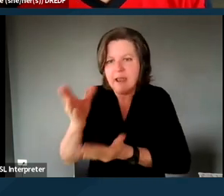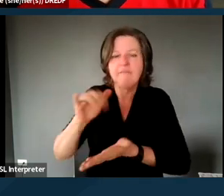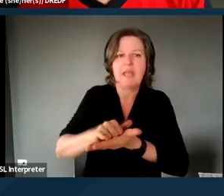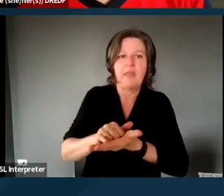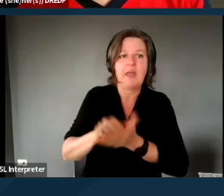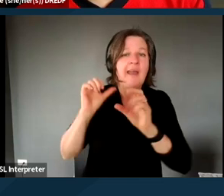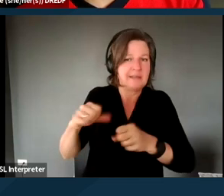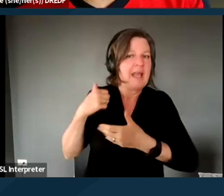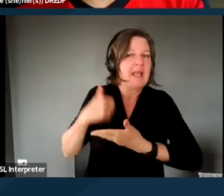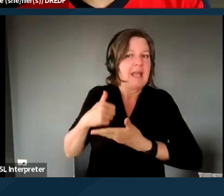to have a third party involved